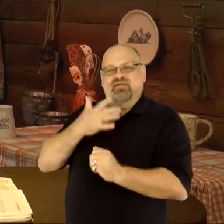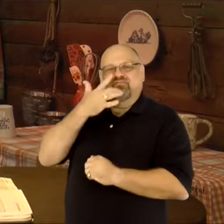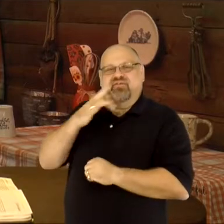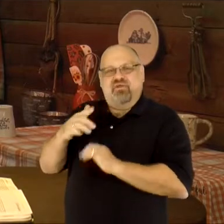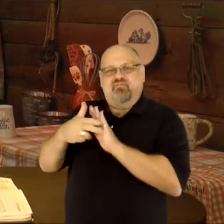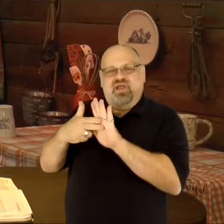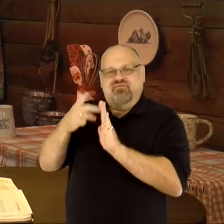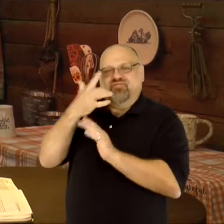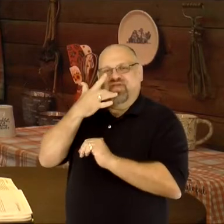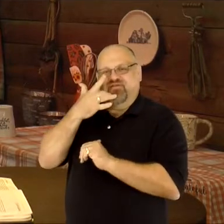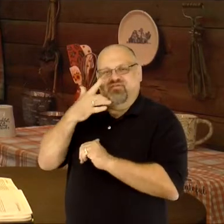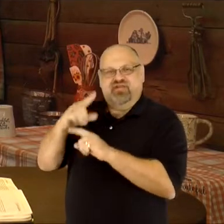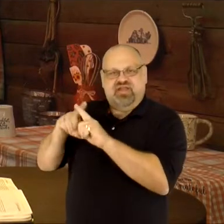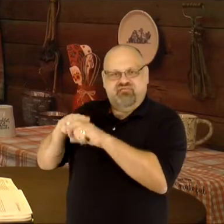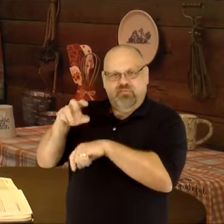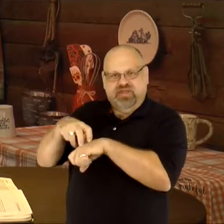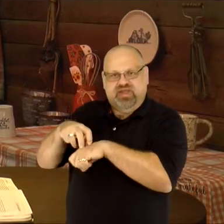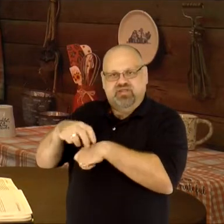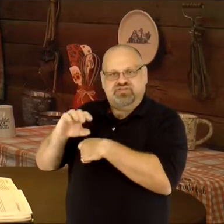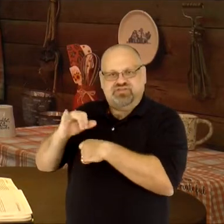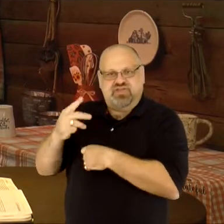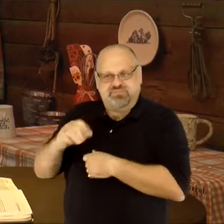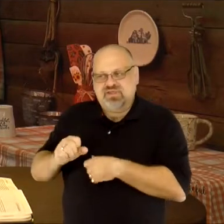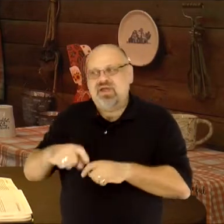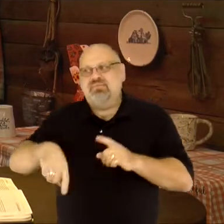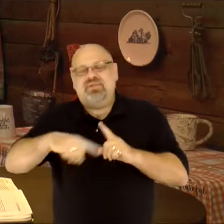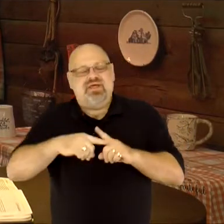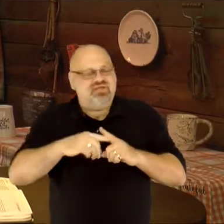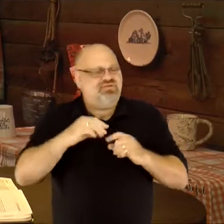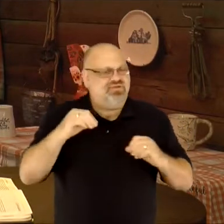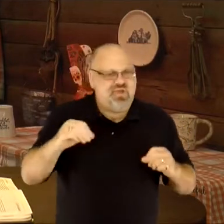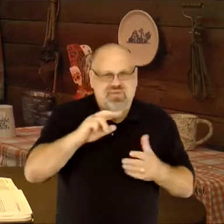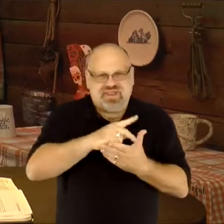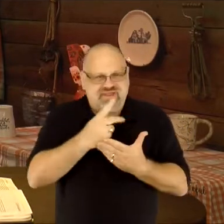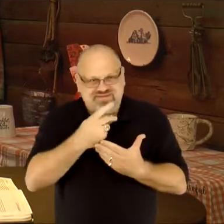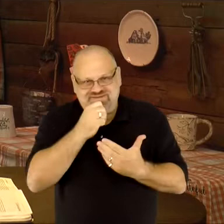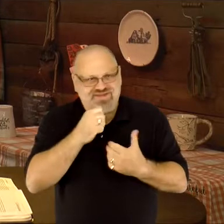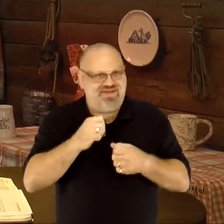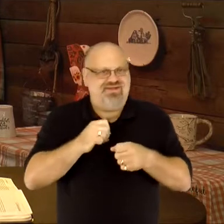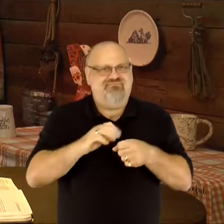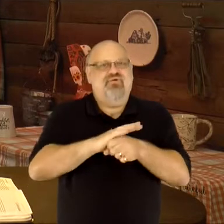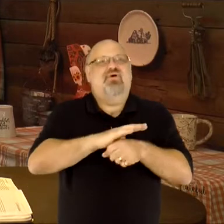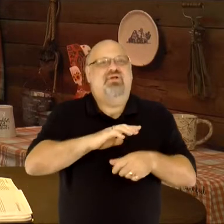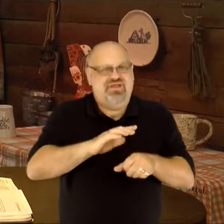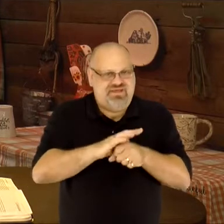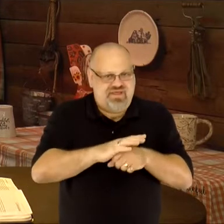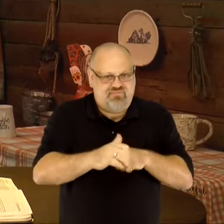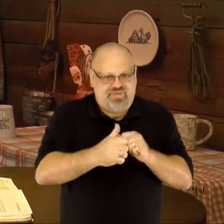without dishes, utensils, appliances, coffee, and ice cream. But, the three P's were non-negotiable,